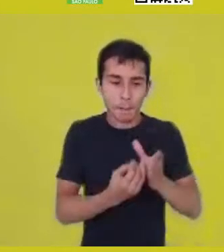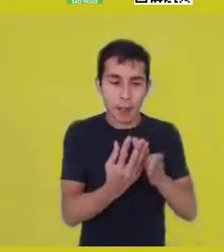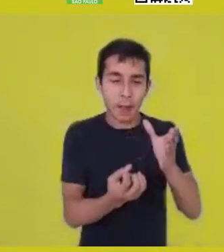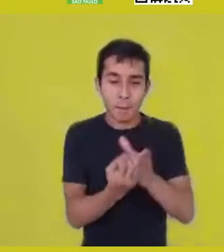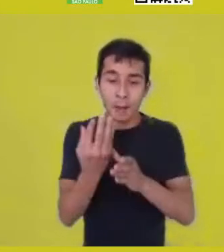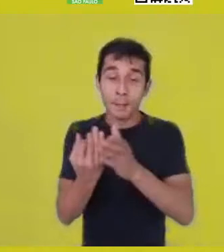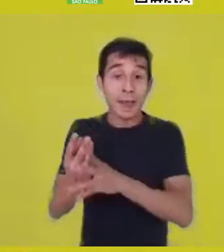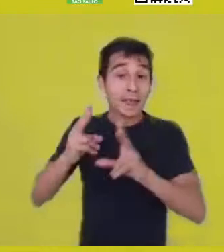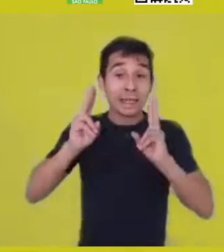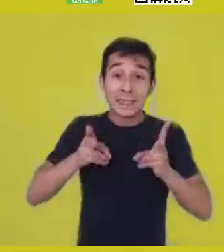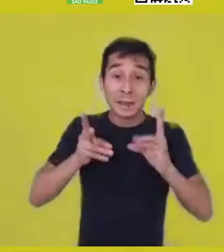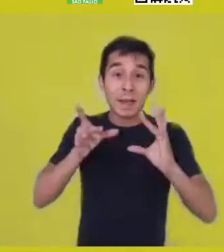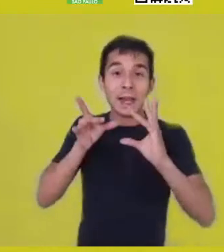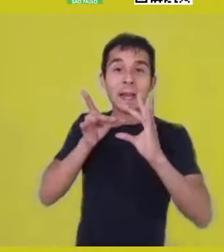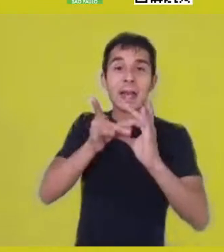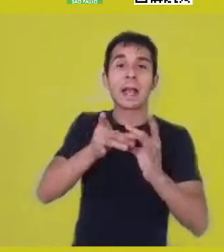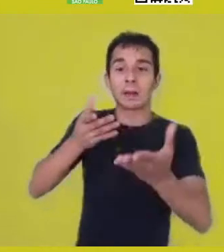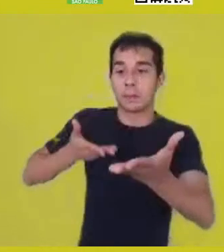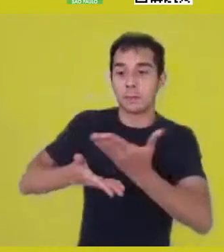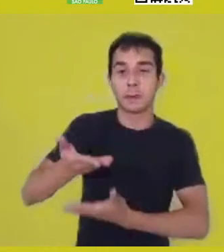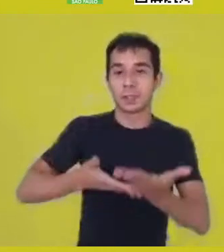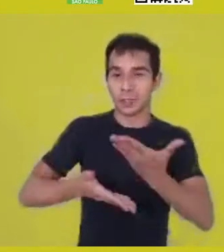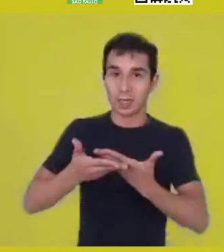This is why, when you enter a Candomblé yard,